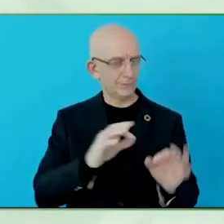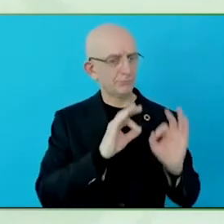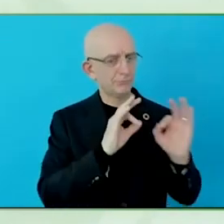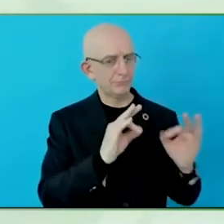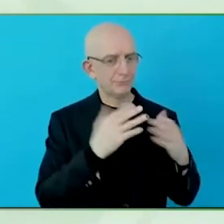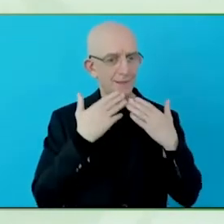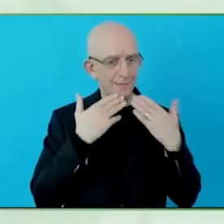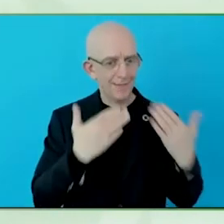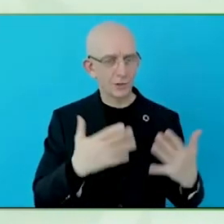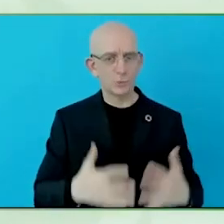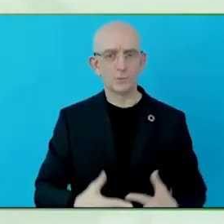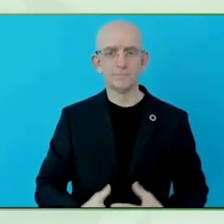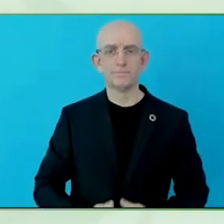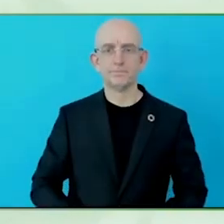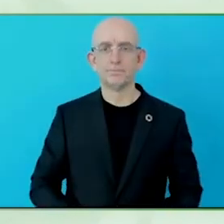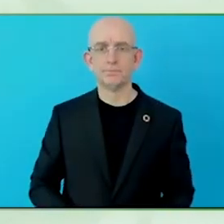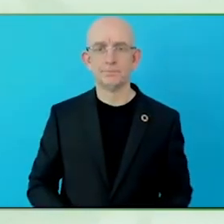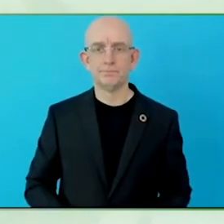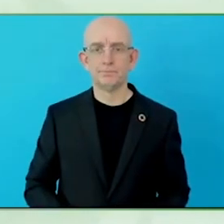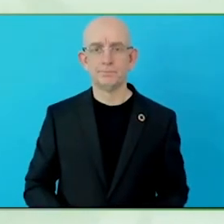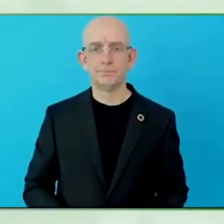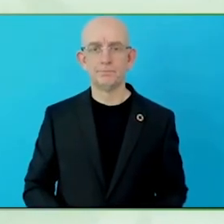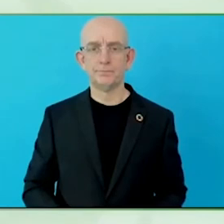important that everybody looks for it at a certain point of their life and I think